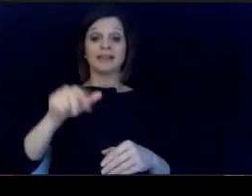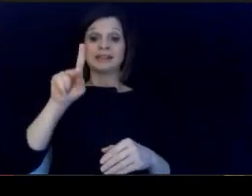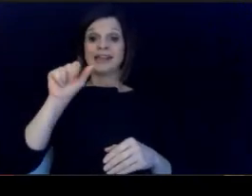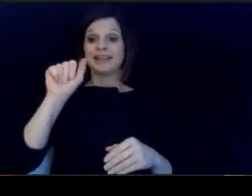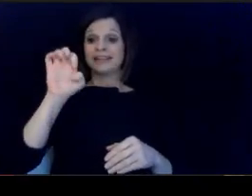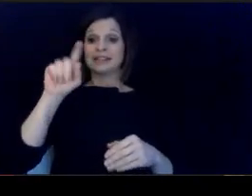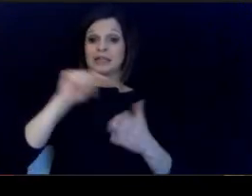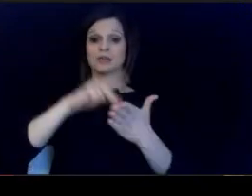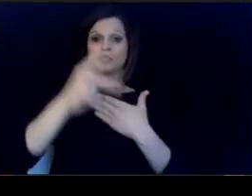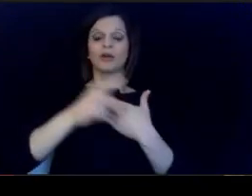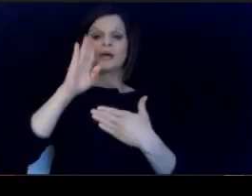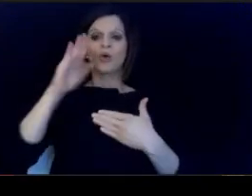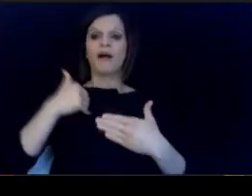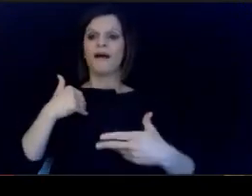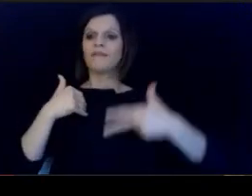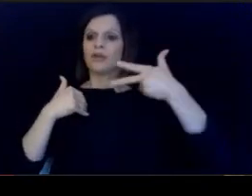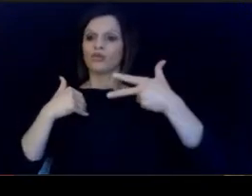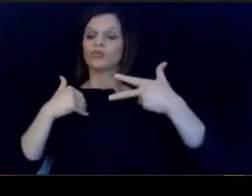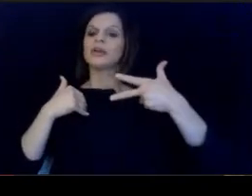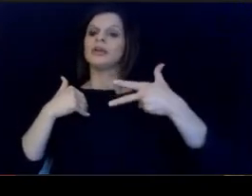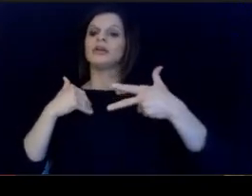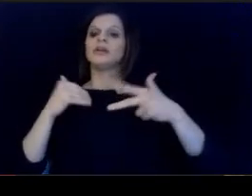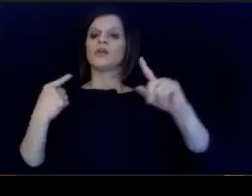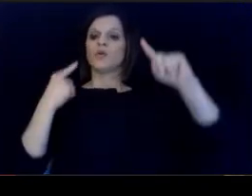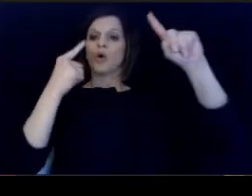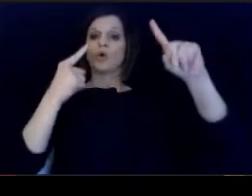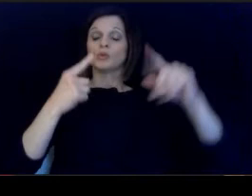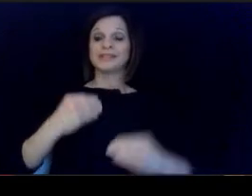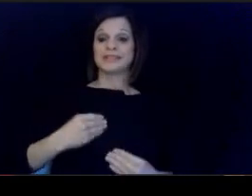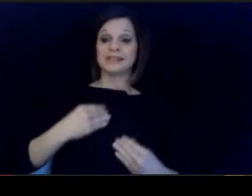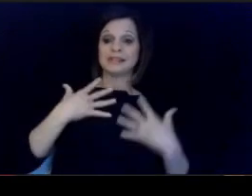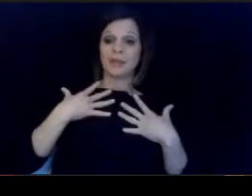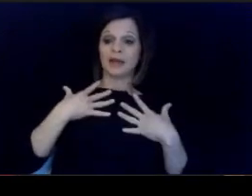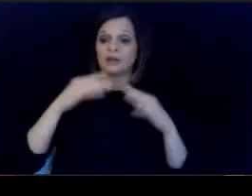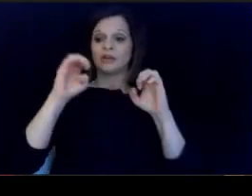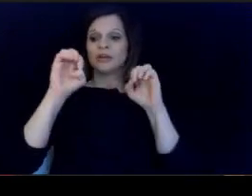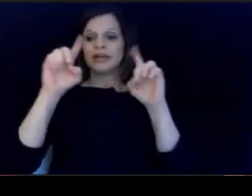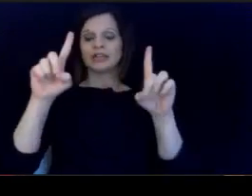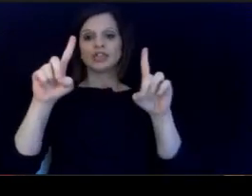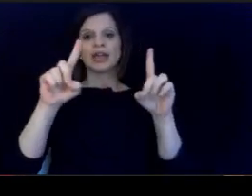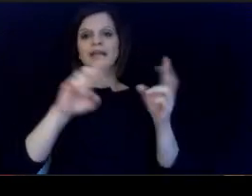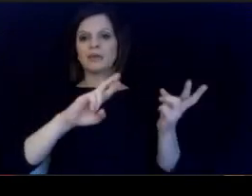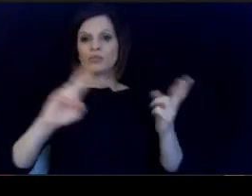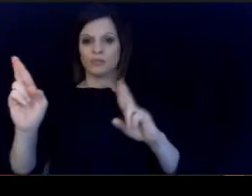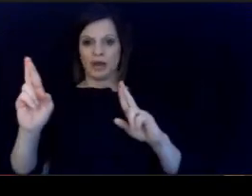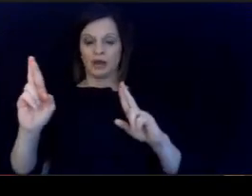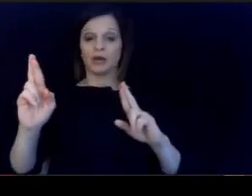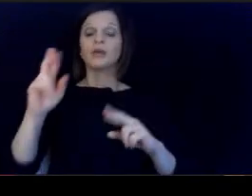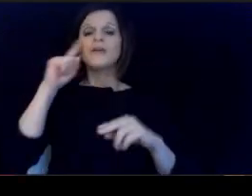To inspire to prepare and do educate. our future and current teacher workforce for.